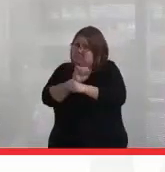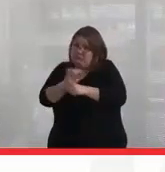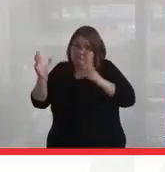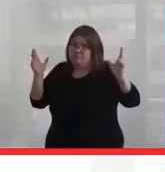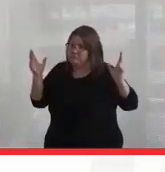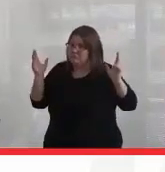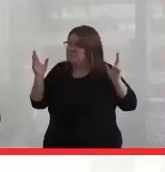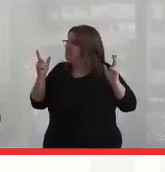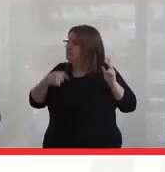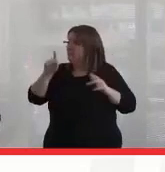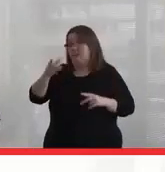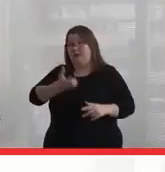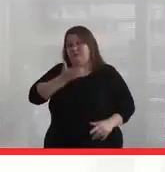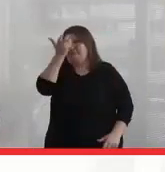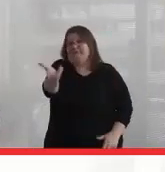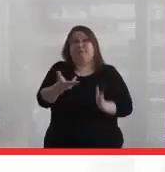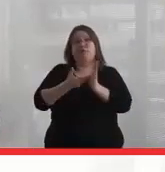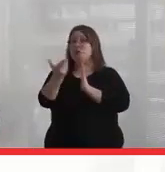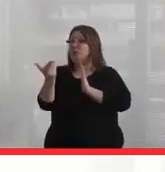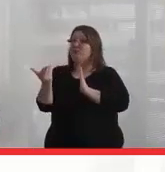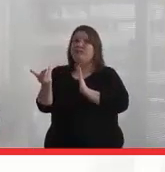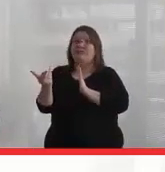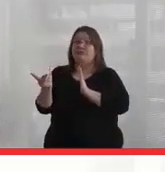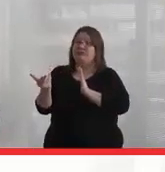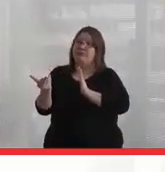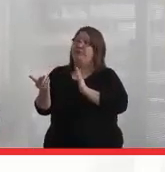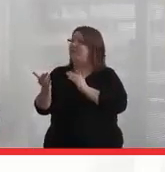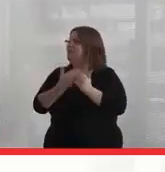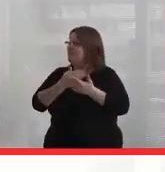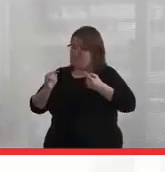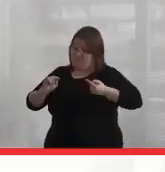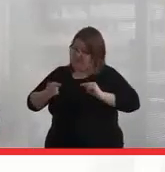We have to speak our truth, no matter how painful it might be